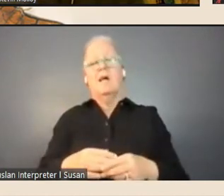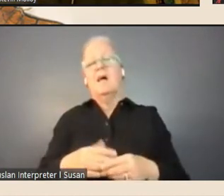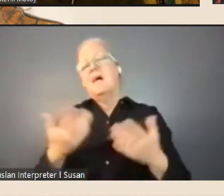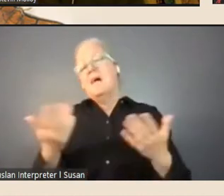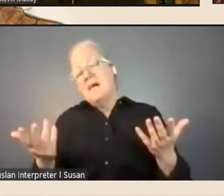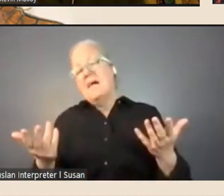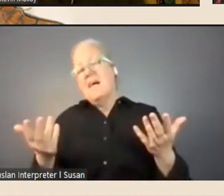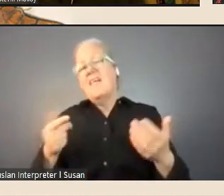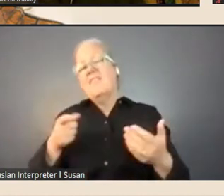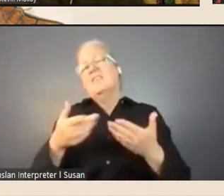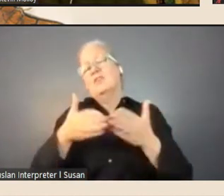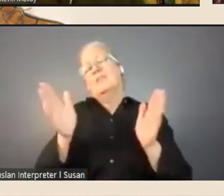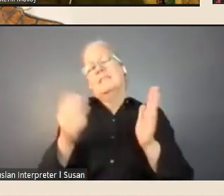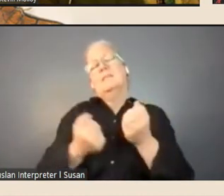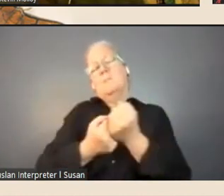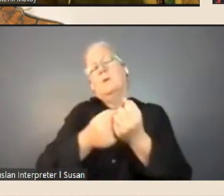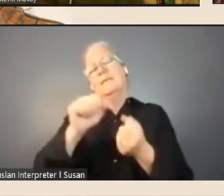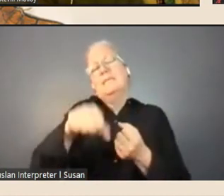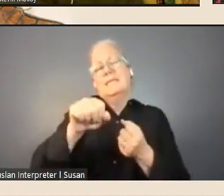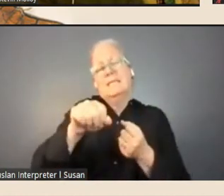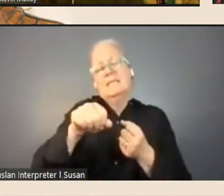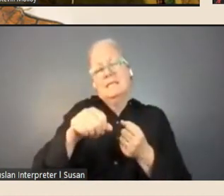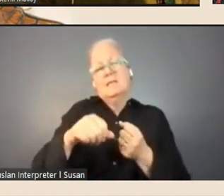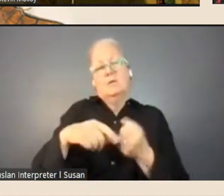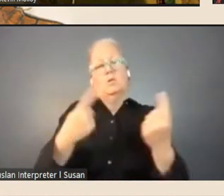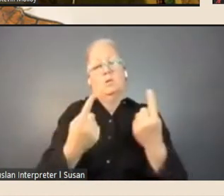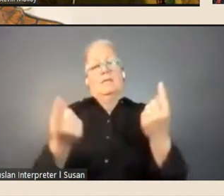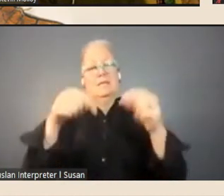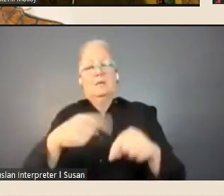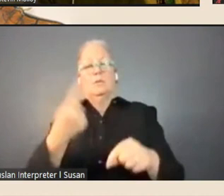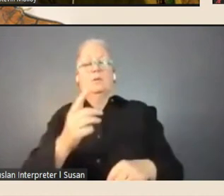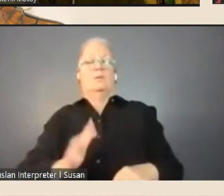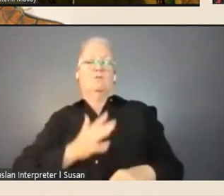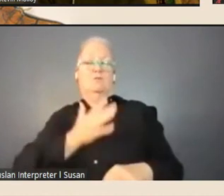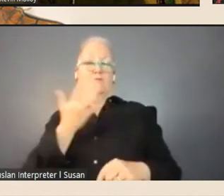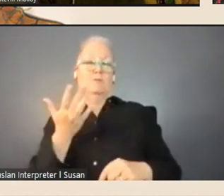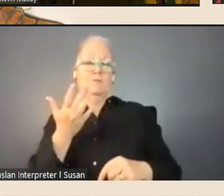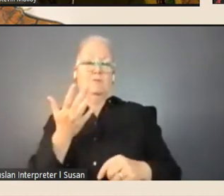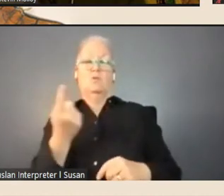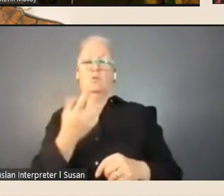I think that we provide to everyone who's here today who's interested in applying for fellowship.